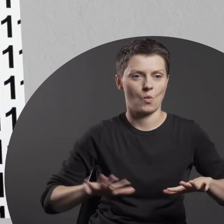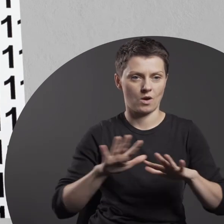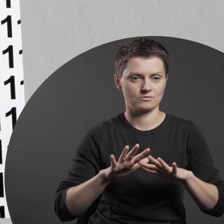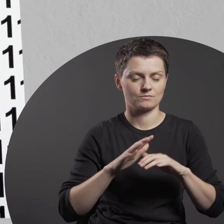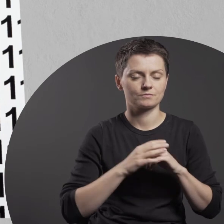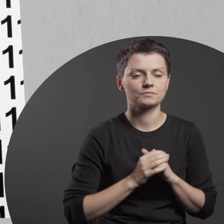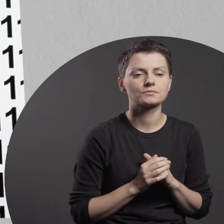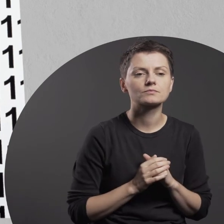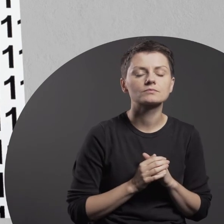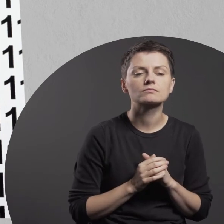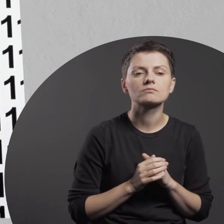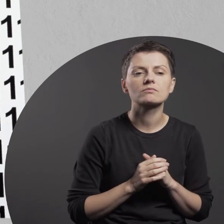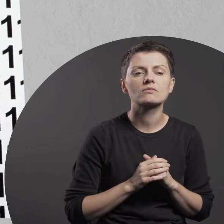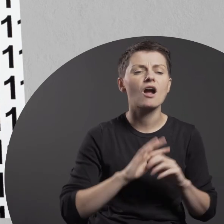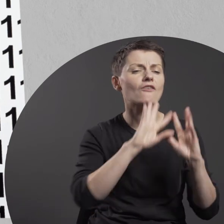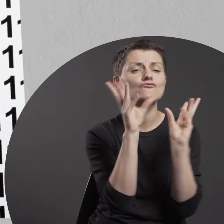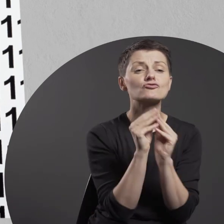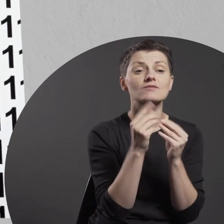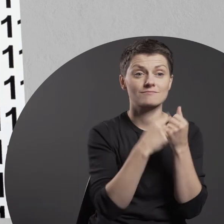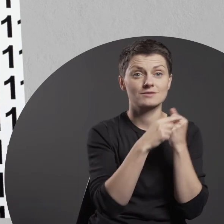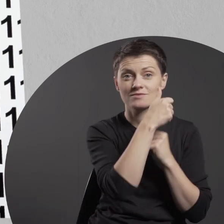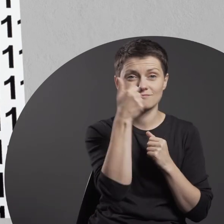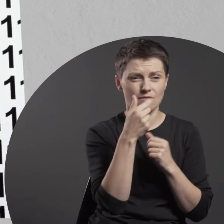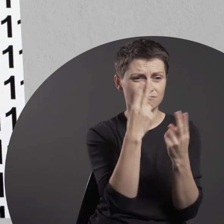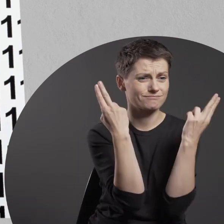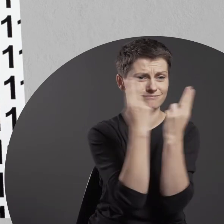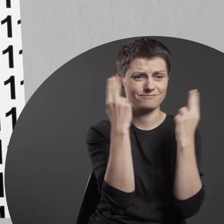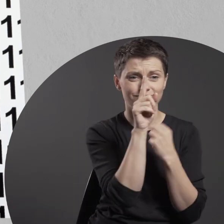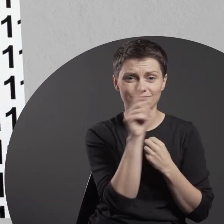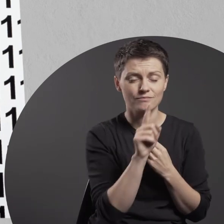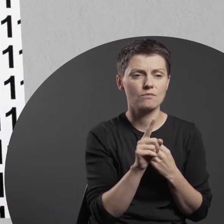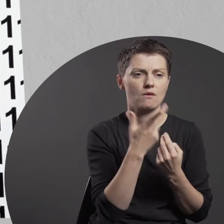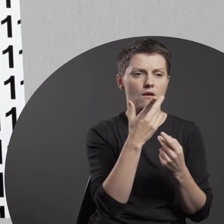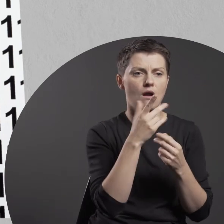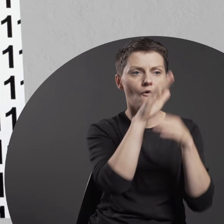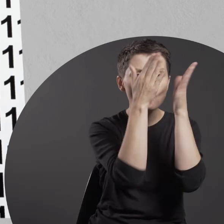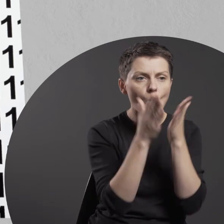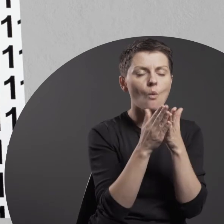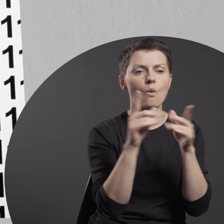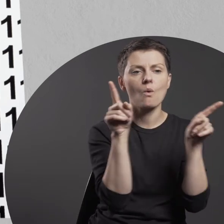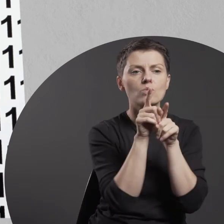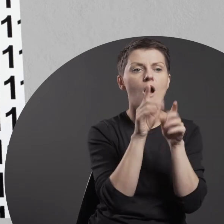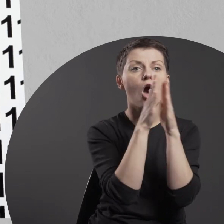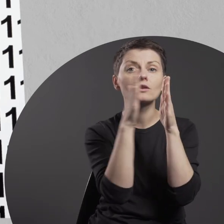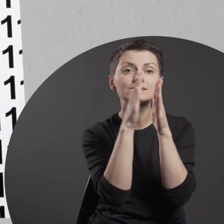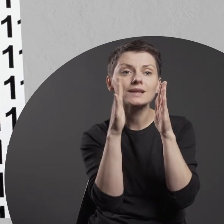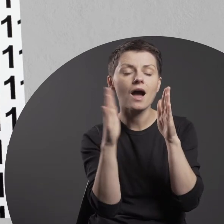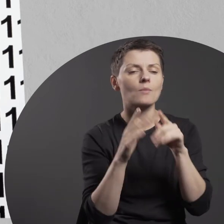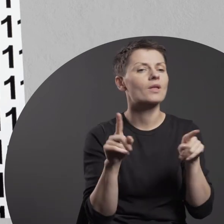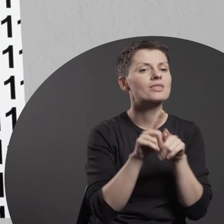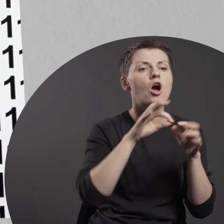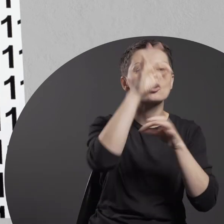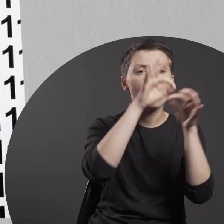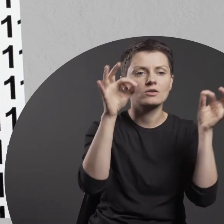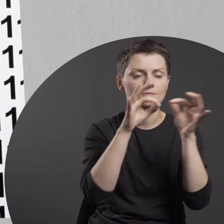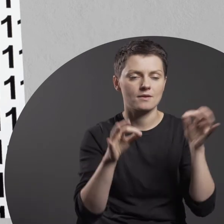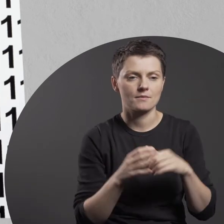All the figures are identical in terms of the font, leading, spacing and size.